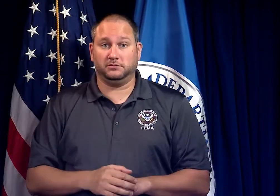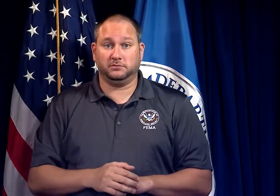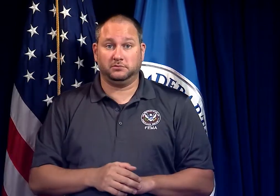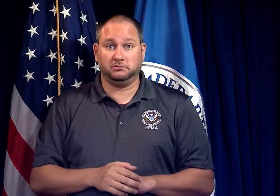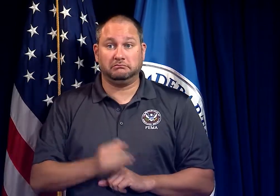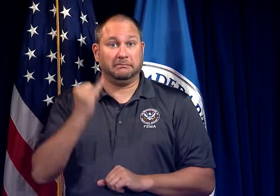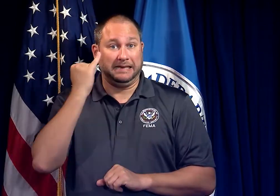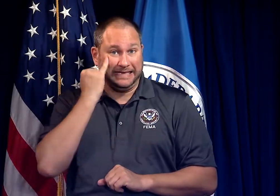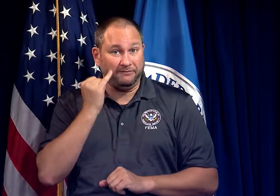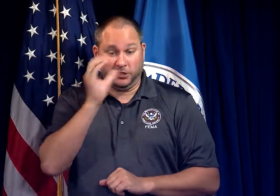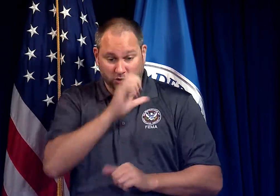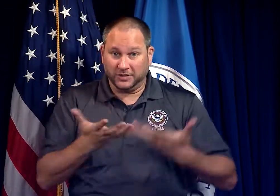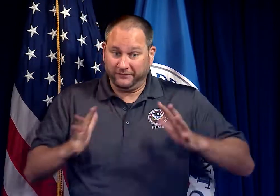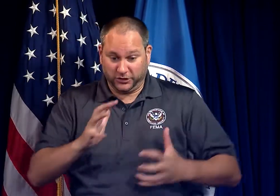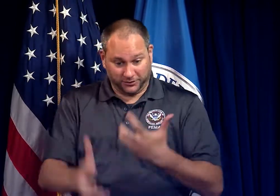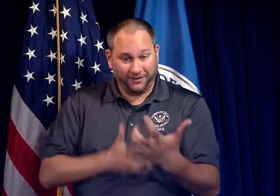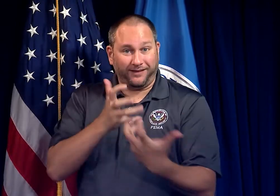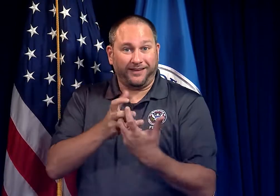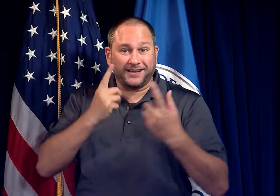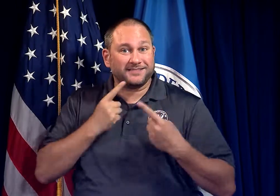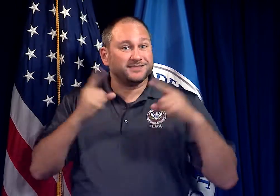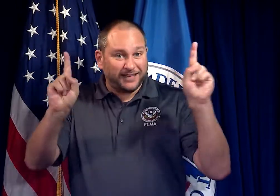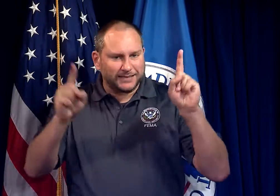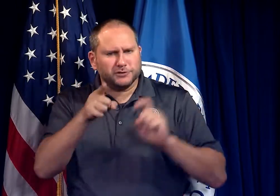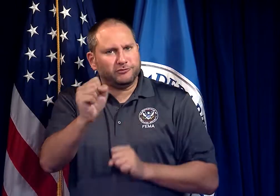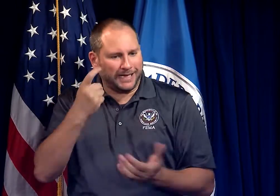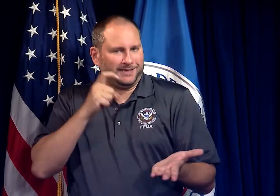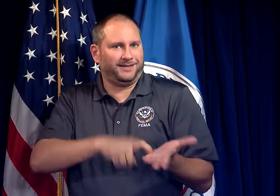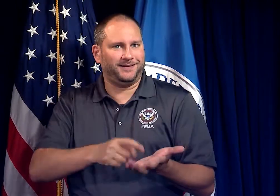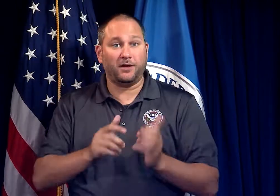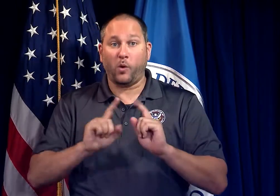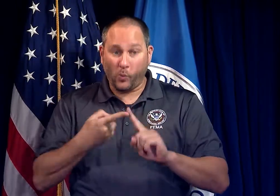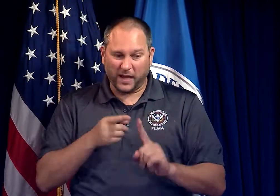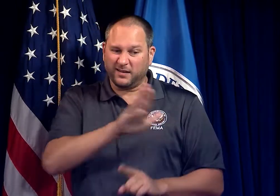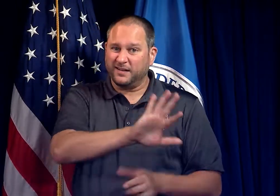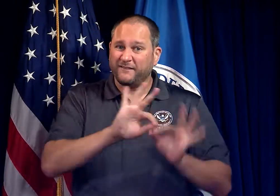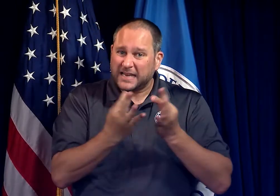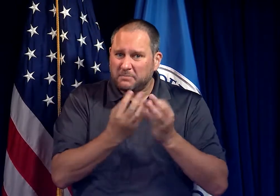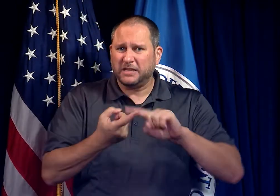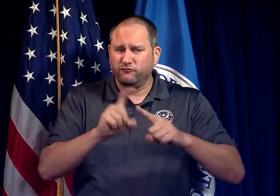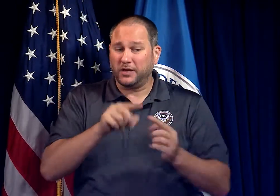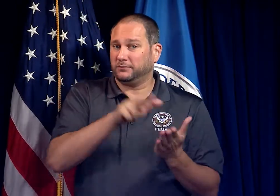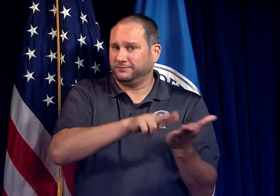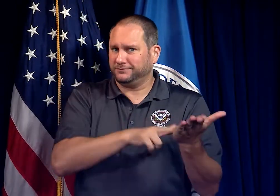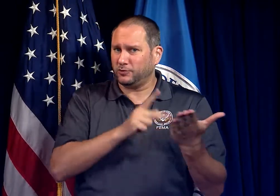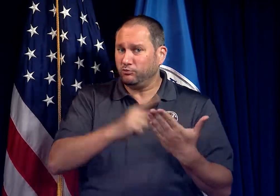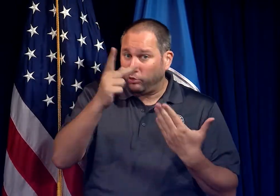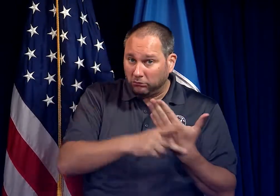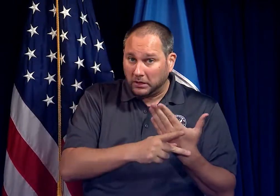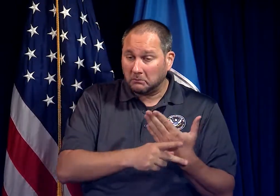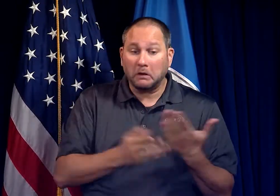If there is a match, you will see when they registered with the program